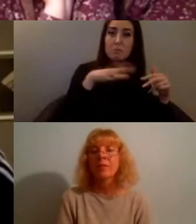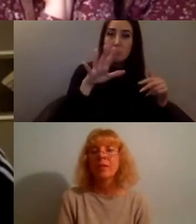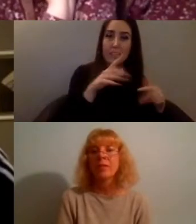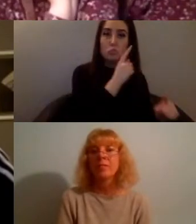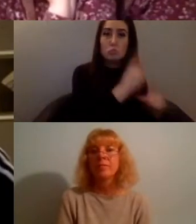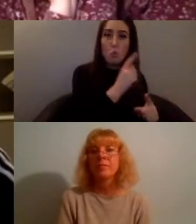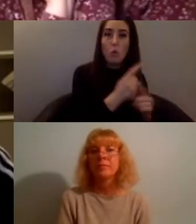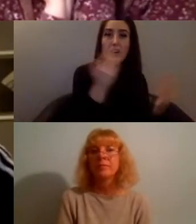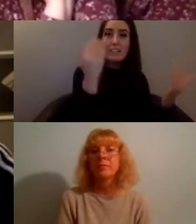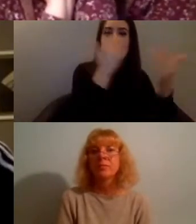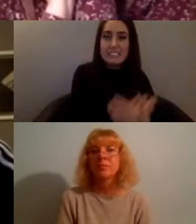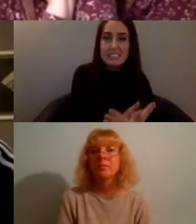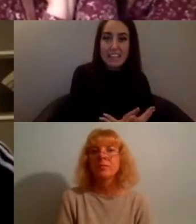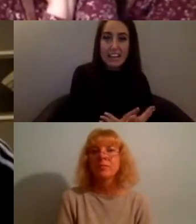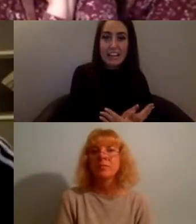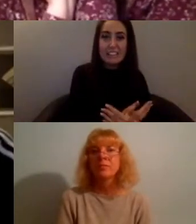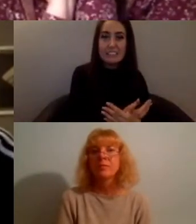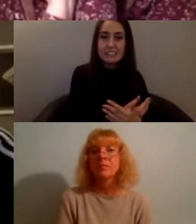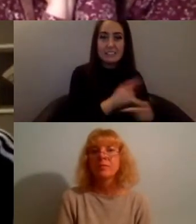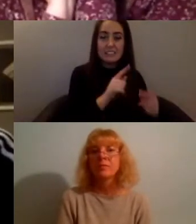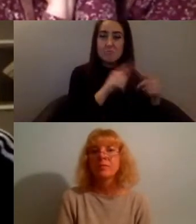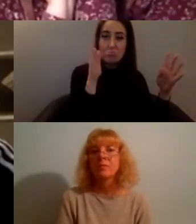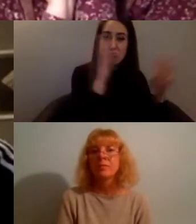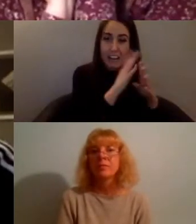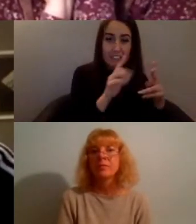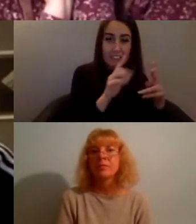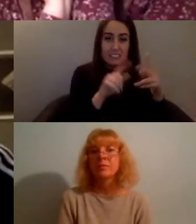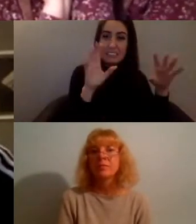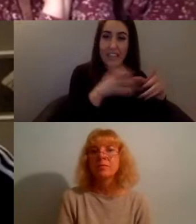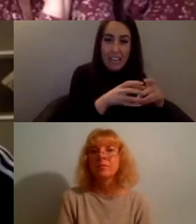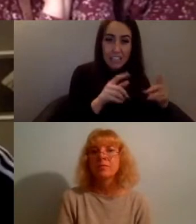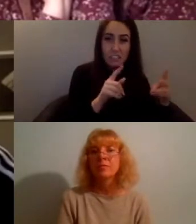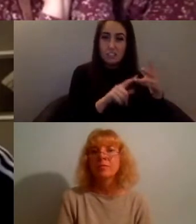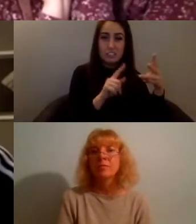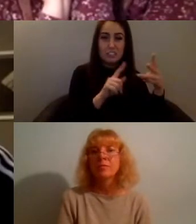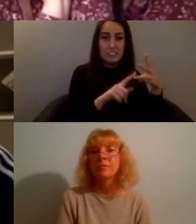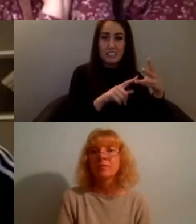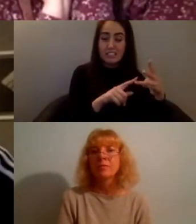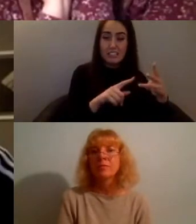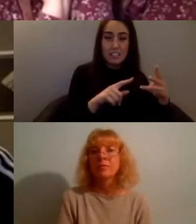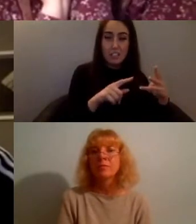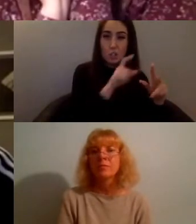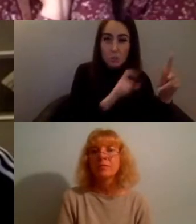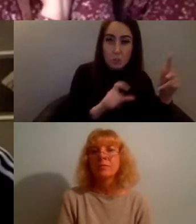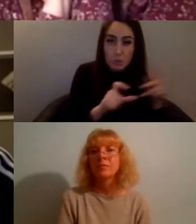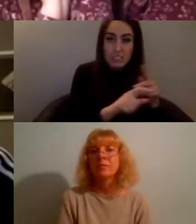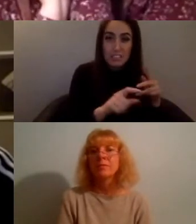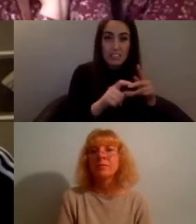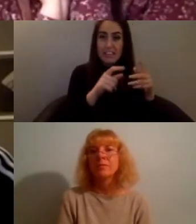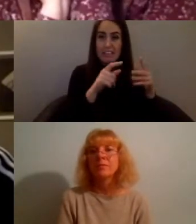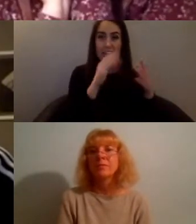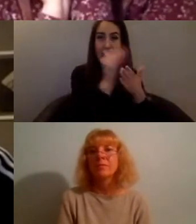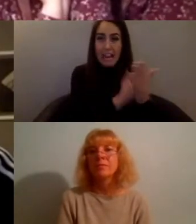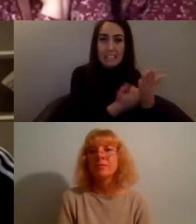agency, privacy, data, community and collective code is actually in some of the content